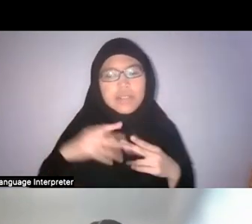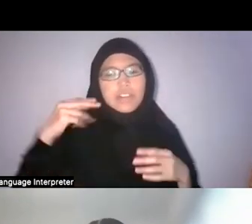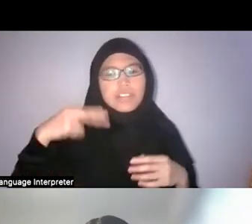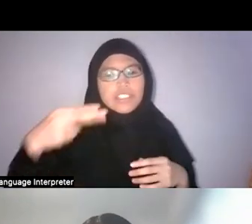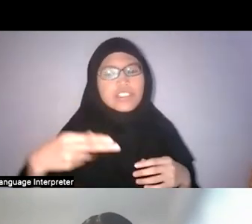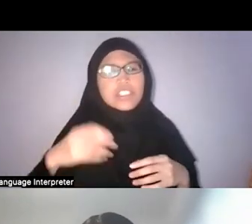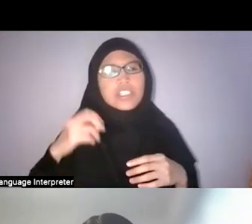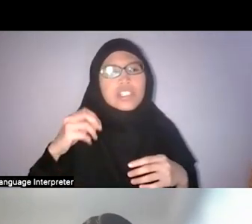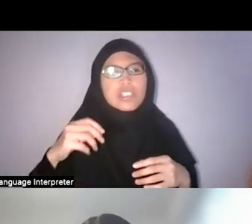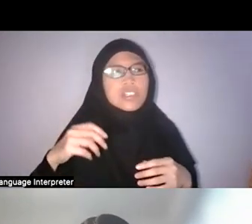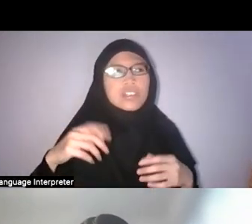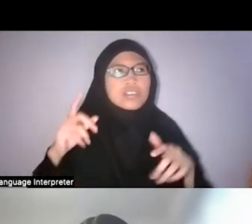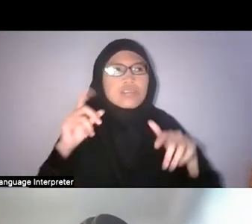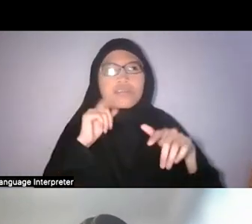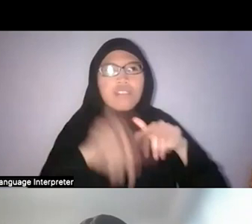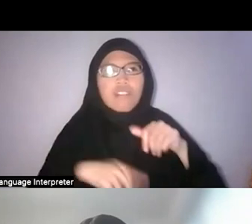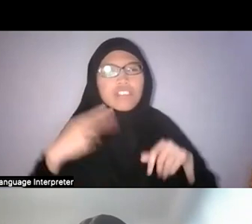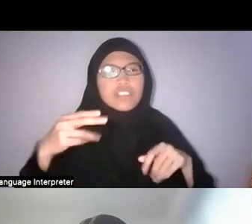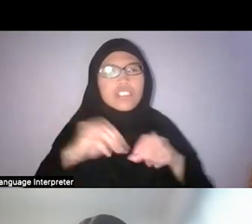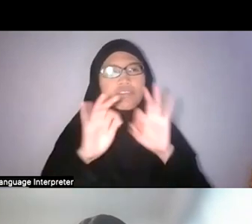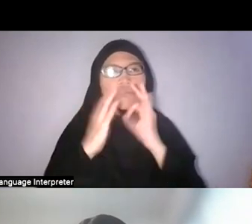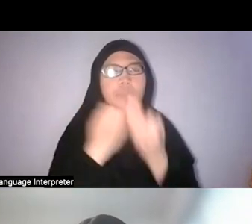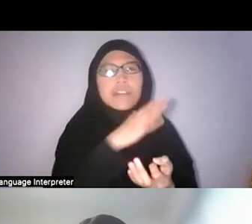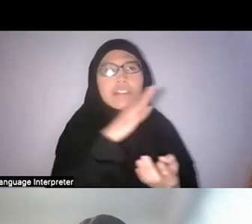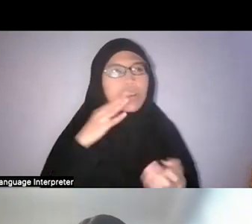basically, is it now just a footnote in our history?